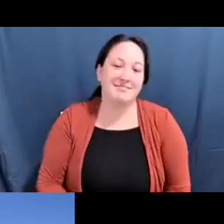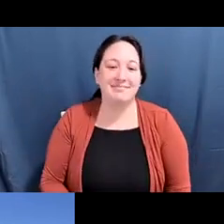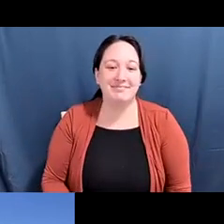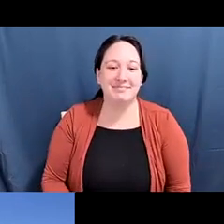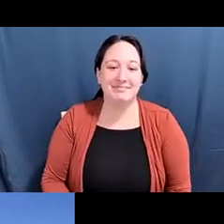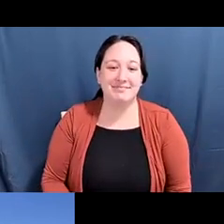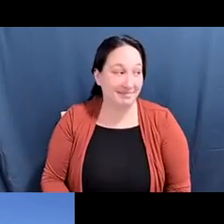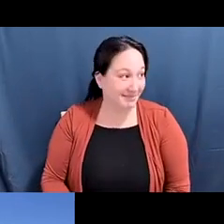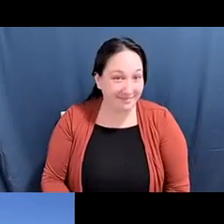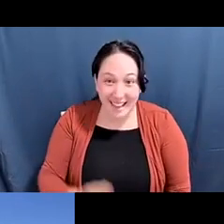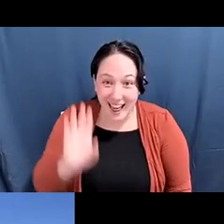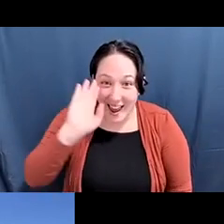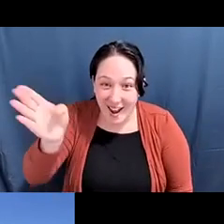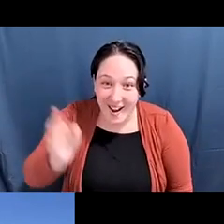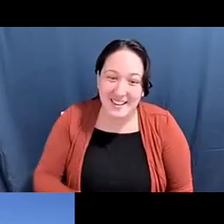pam tau lee: Hi I'm pam tau lee: going to